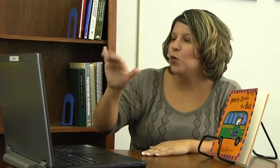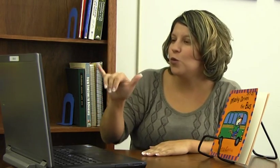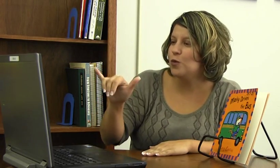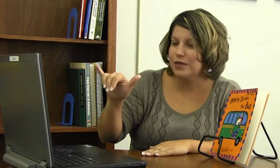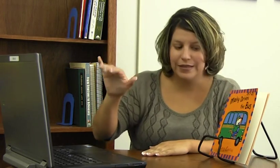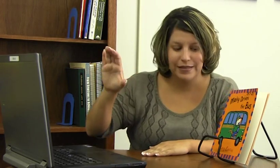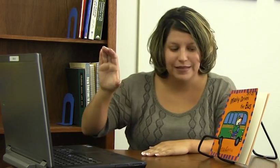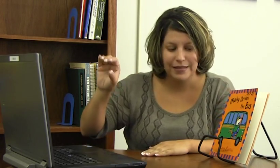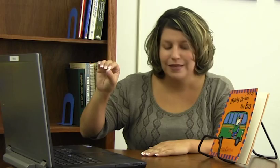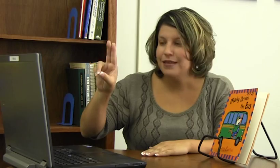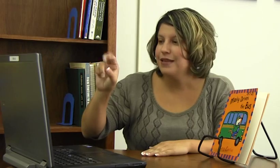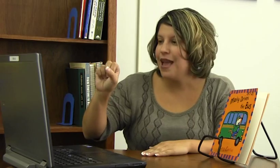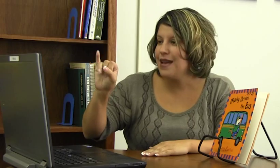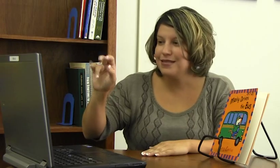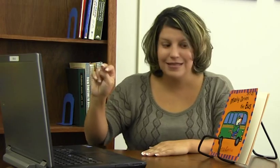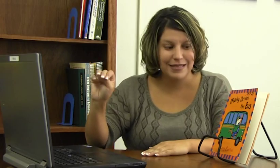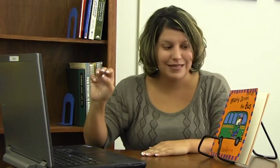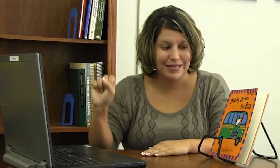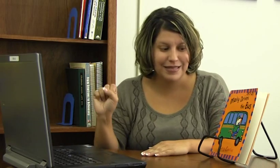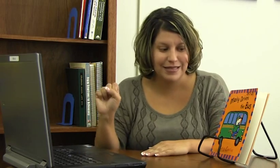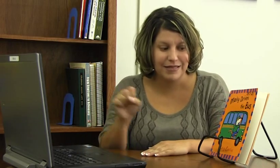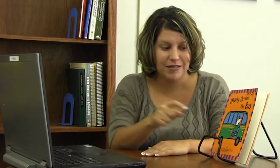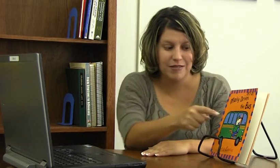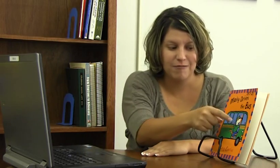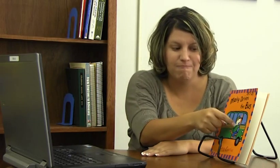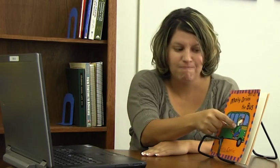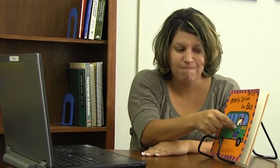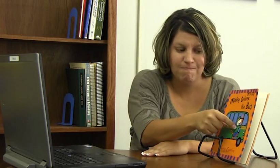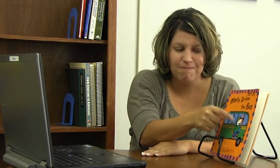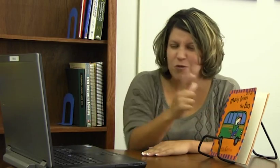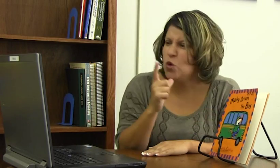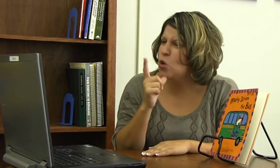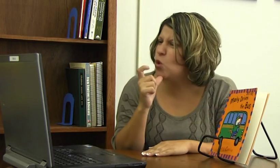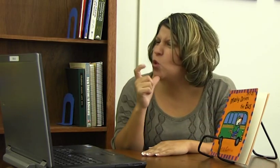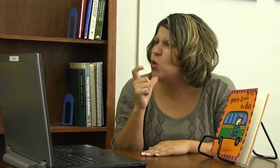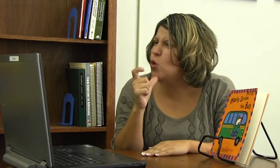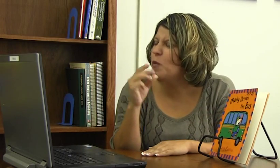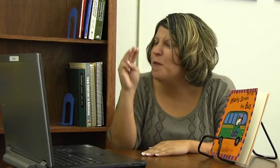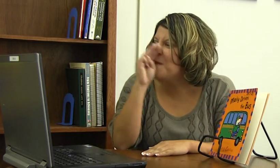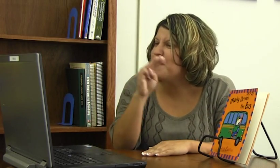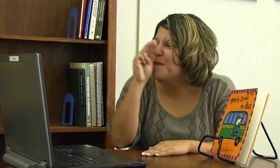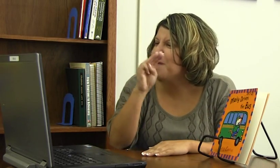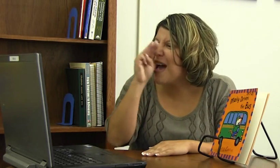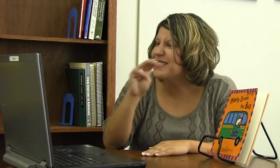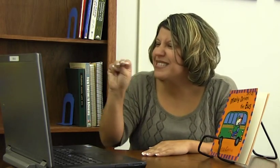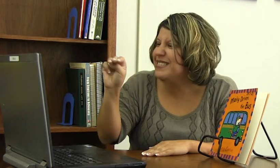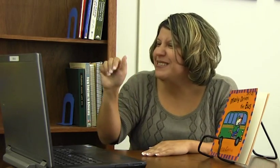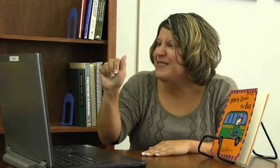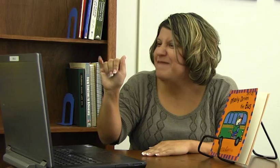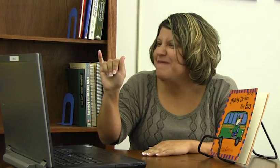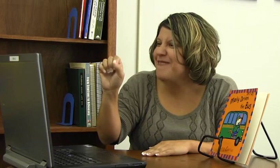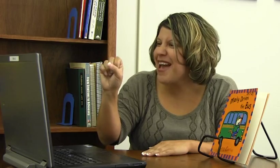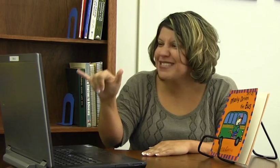The author is Lucy Cousins.